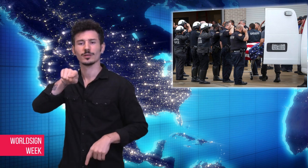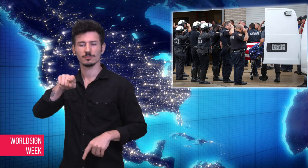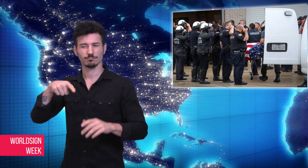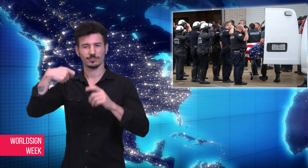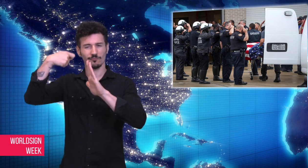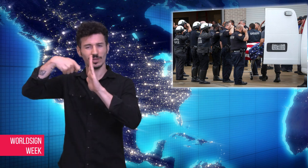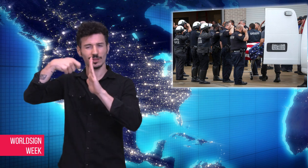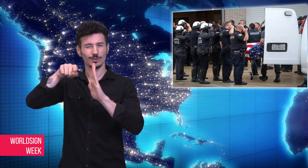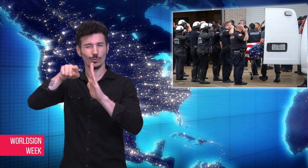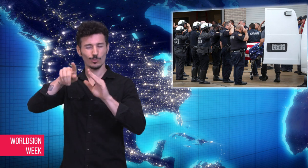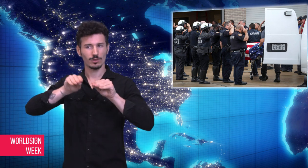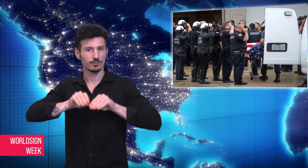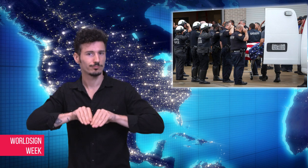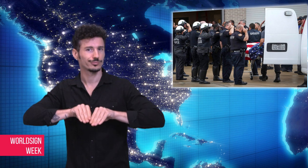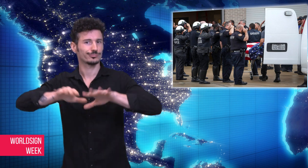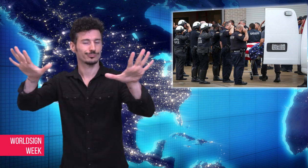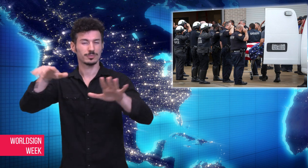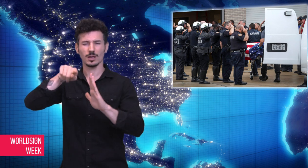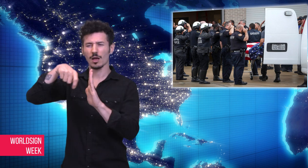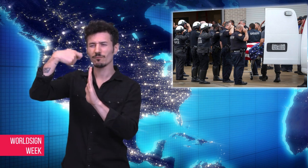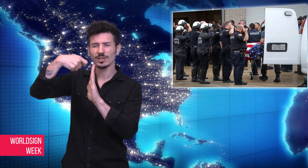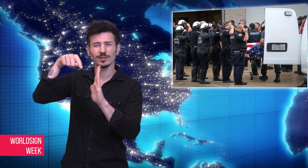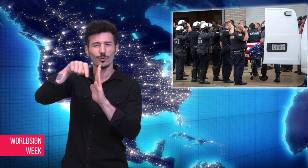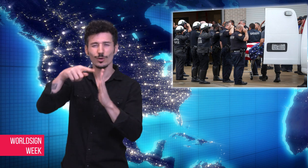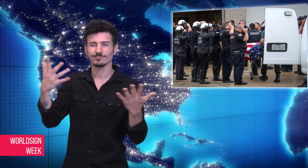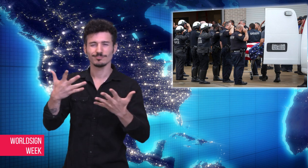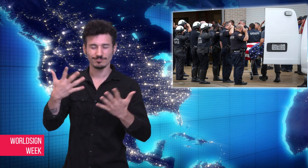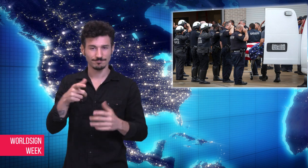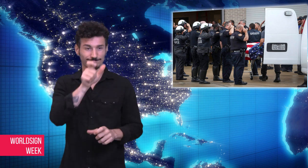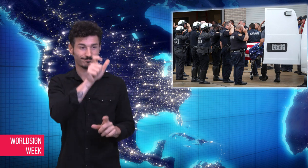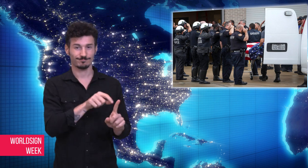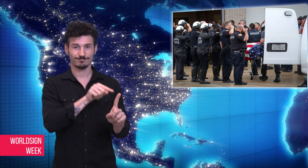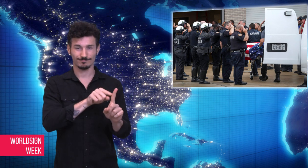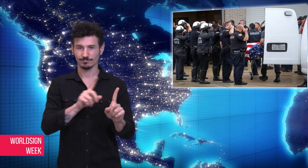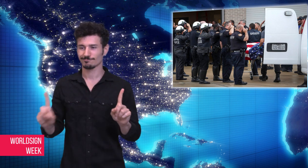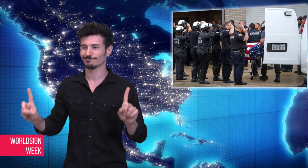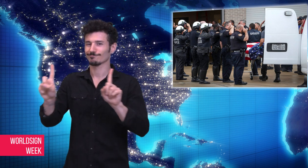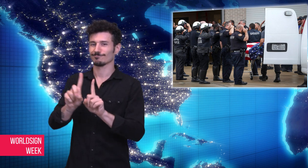After Sandeep’s death, a Twitter video of him